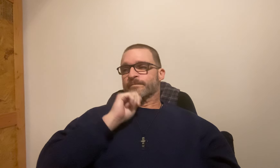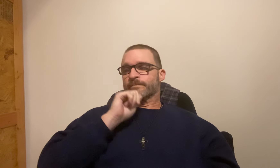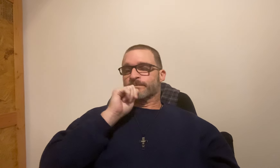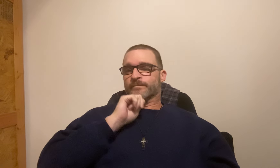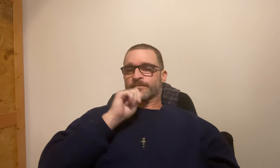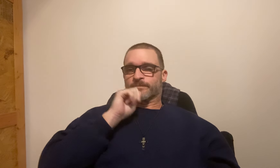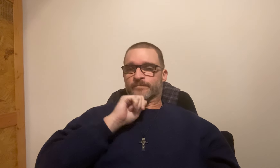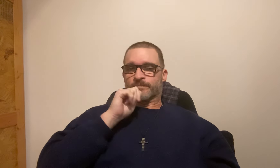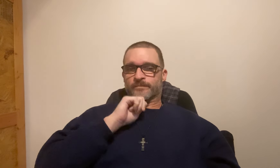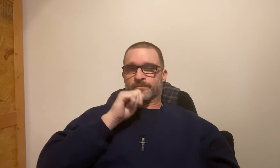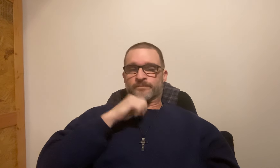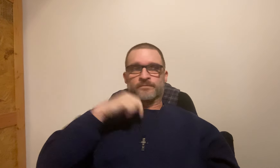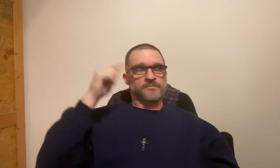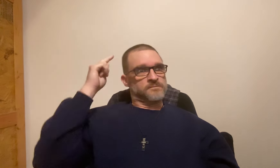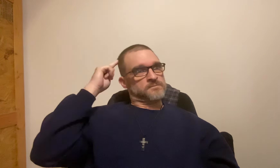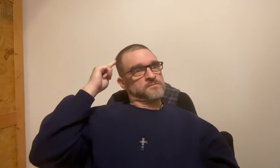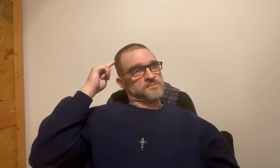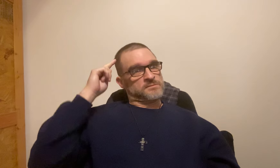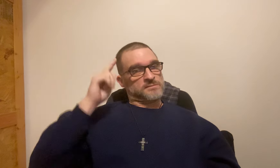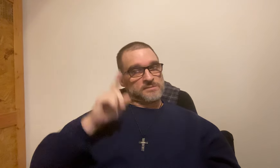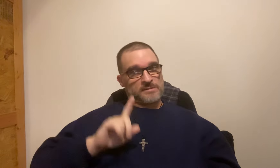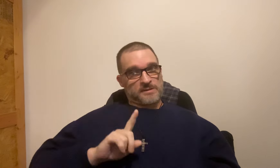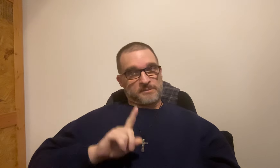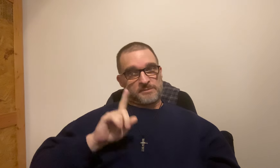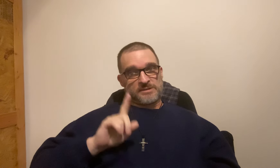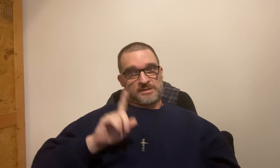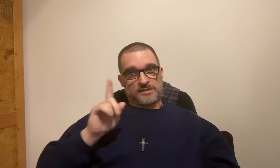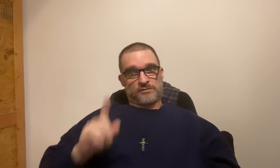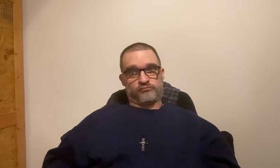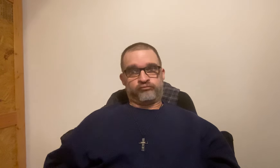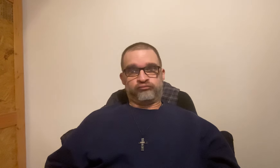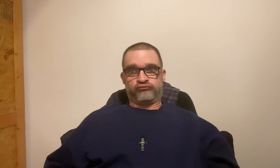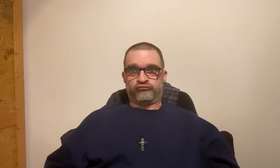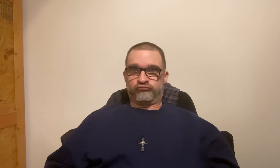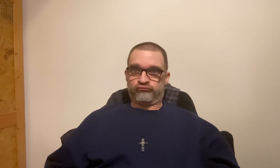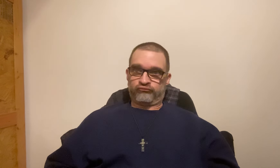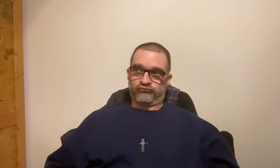I had to endure through it. In the back of my mind, I knew I have to go upstairs soon.